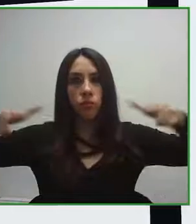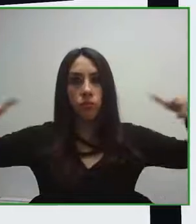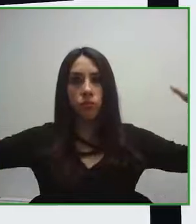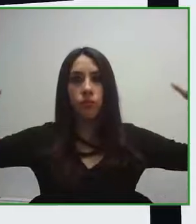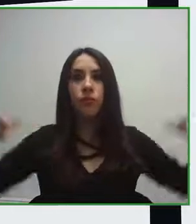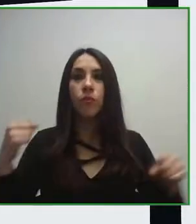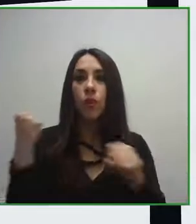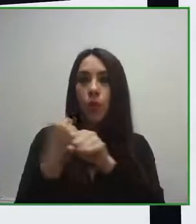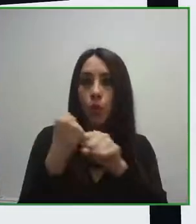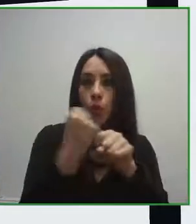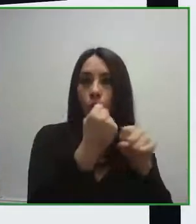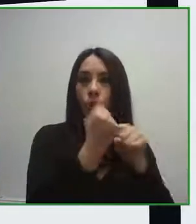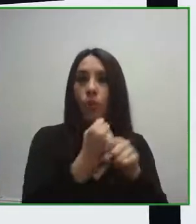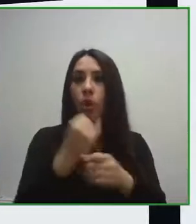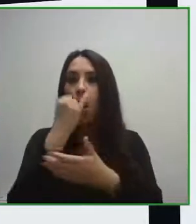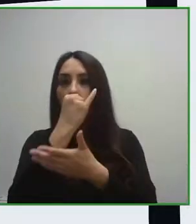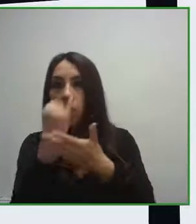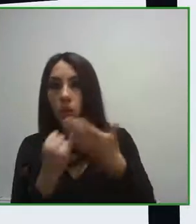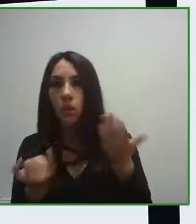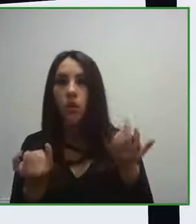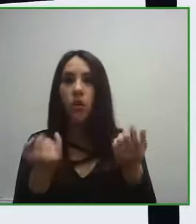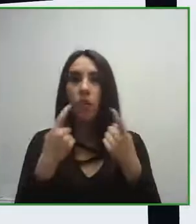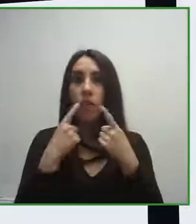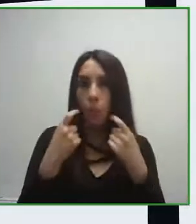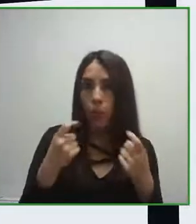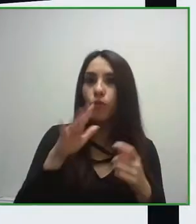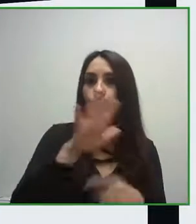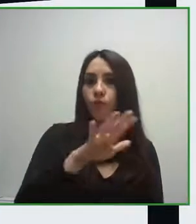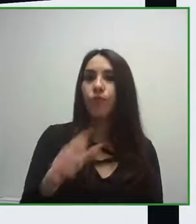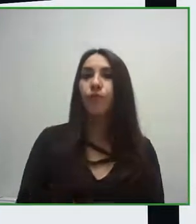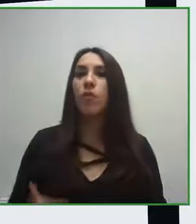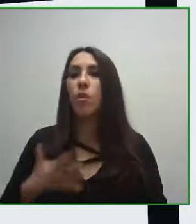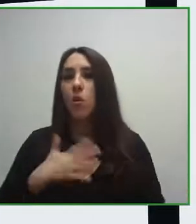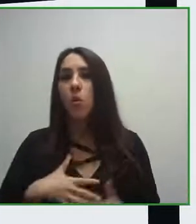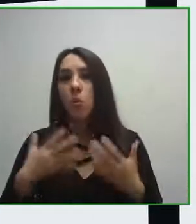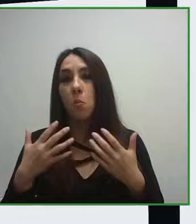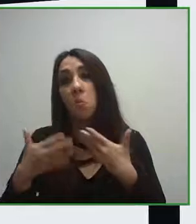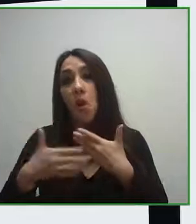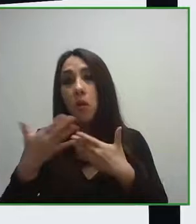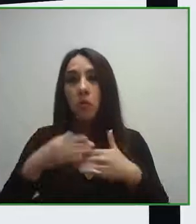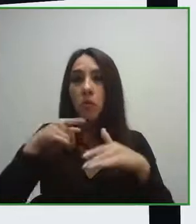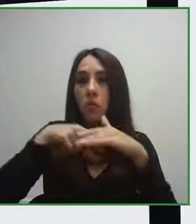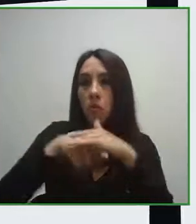with disabilities as well as to promote their access and participation in the art market.